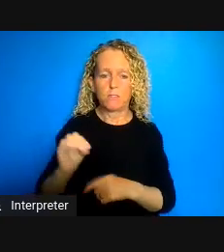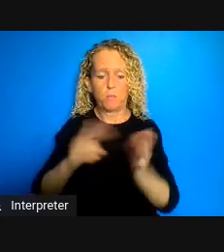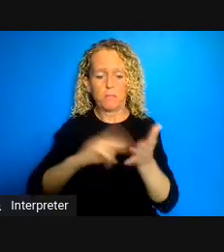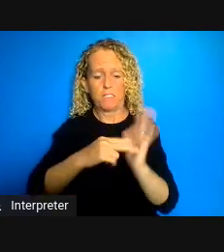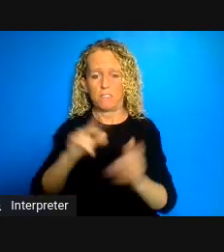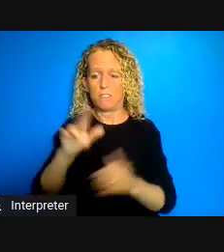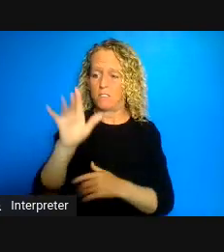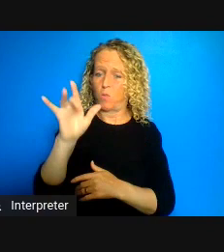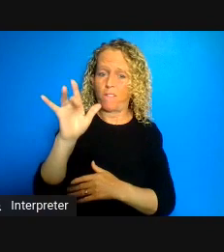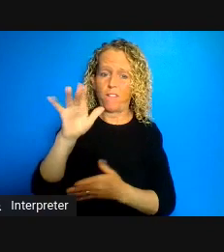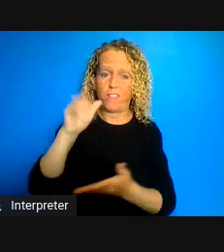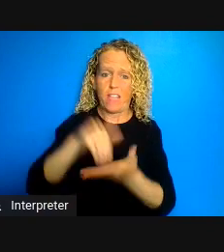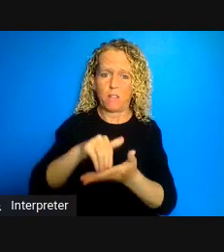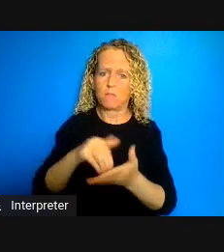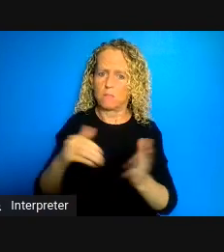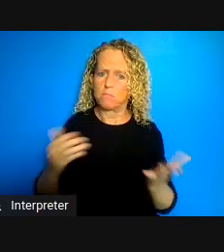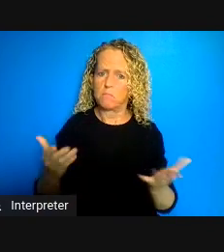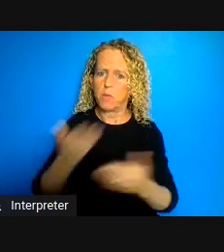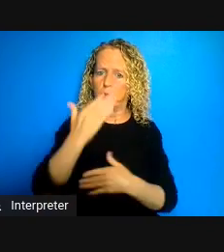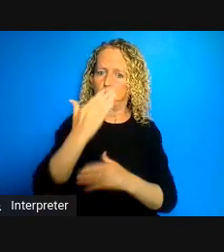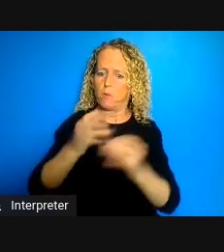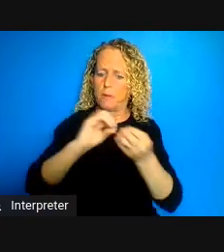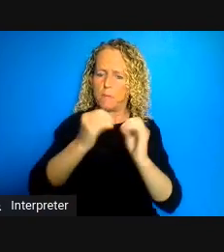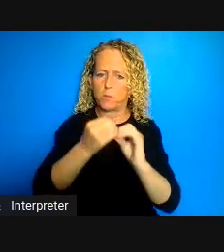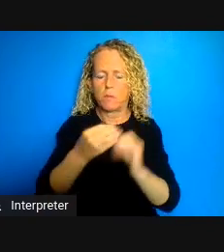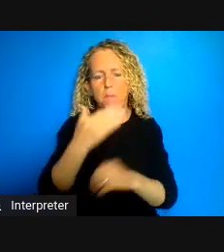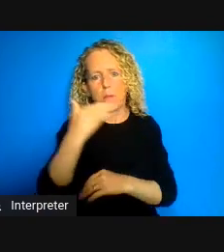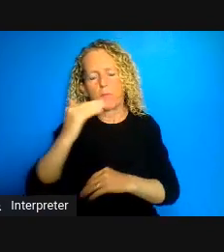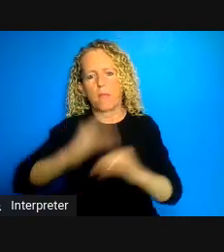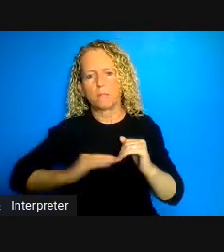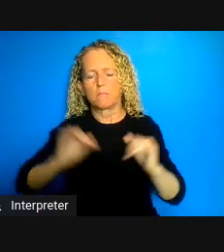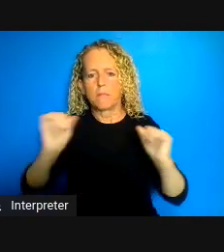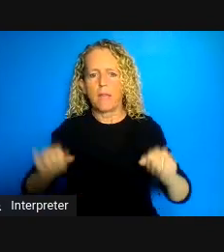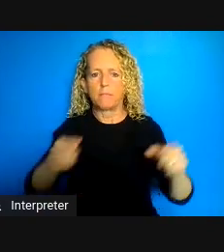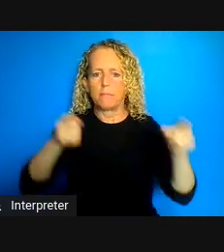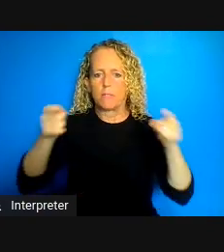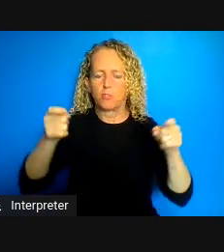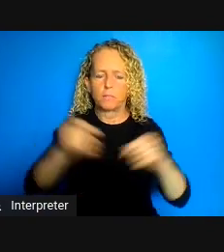of manageable. On the other hand the response has been very different in the